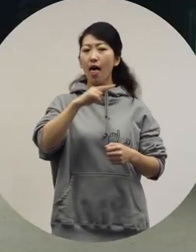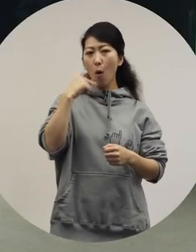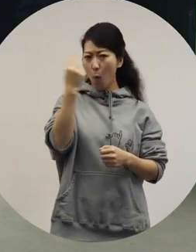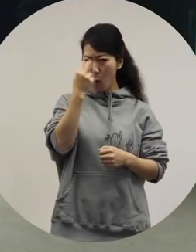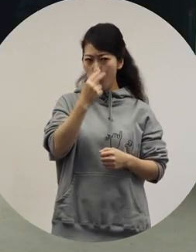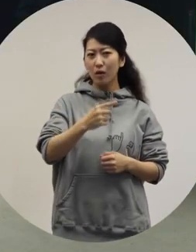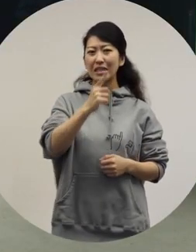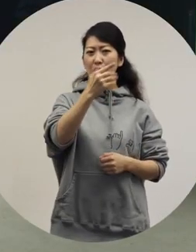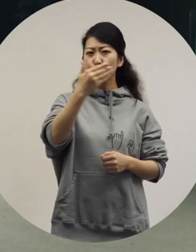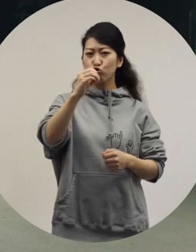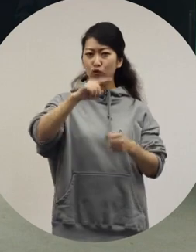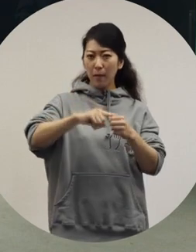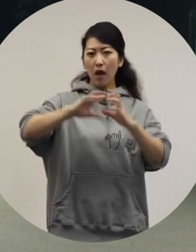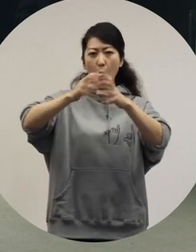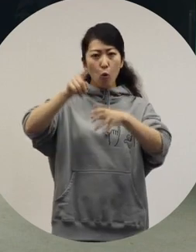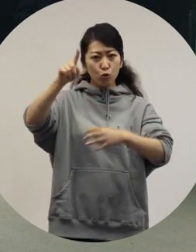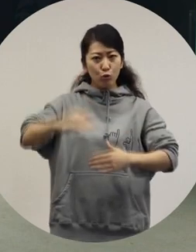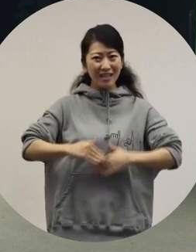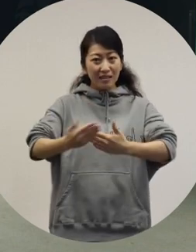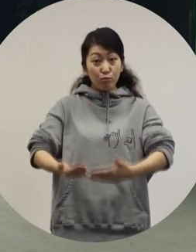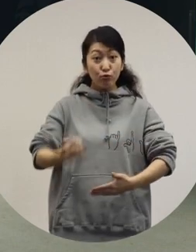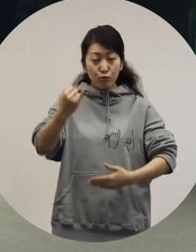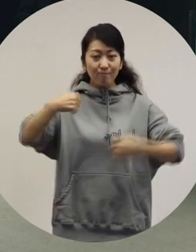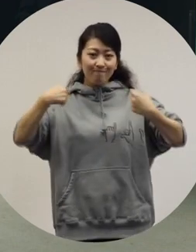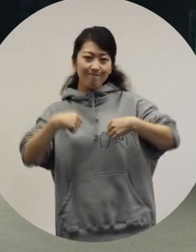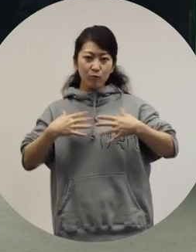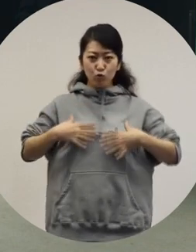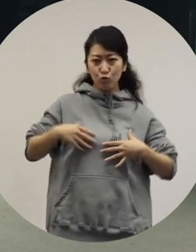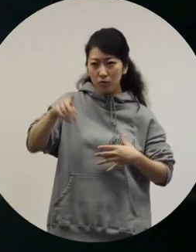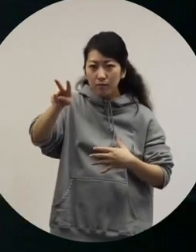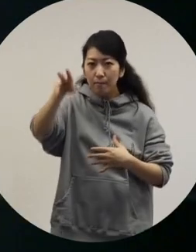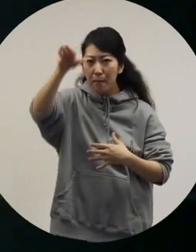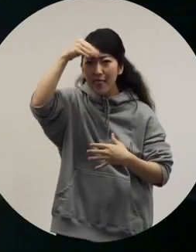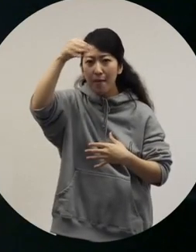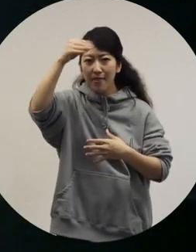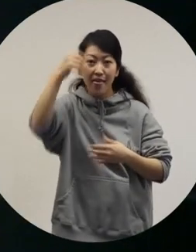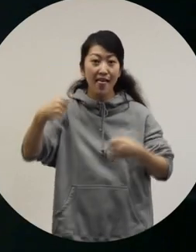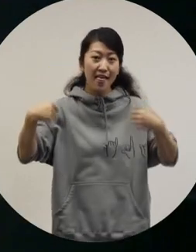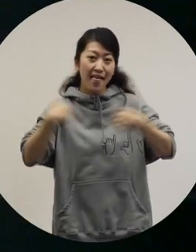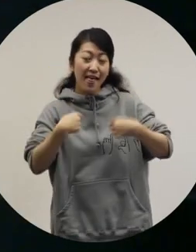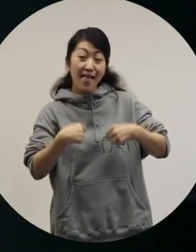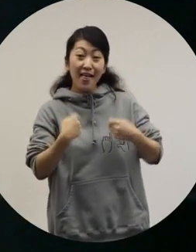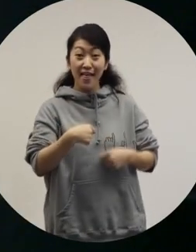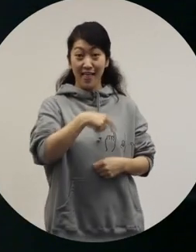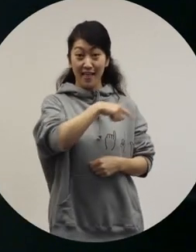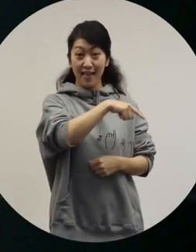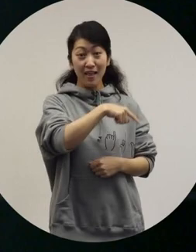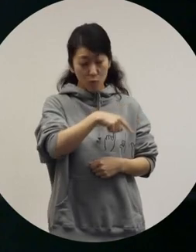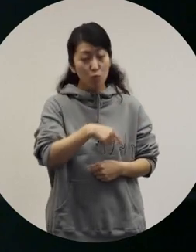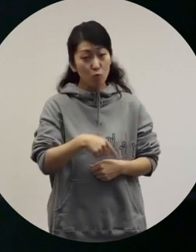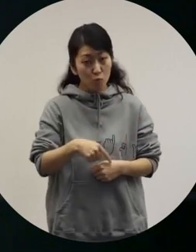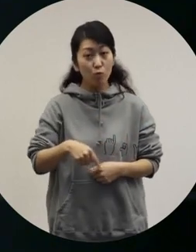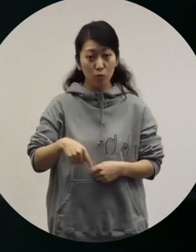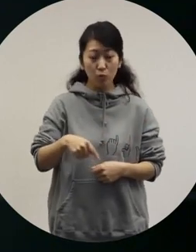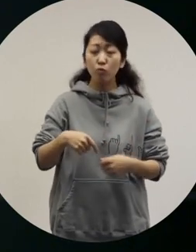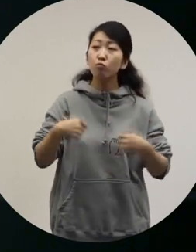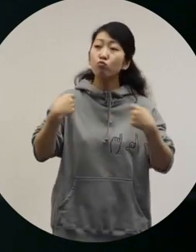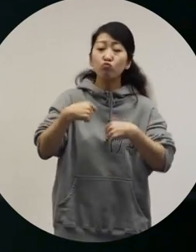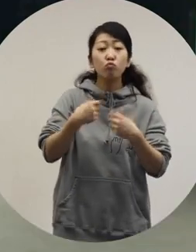and imitated pregnant women's outfits from the '90s, from overseas and things like that.